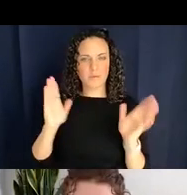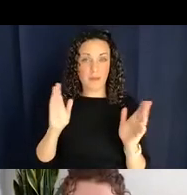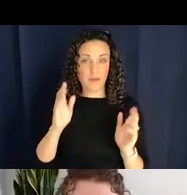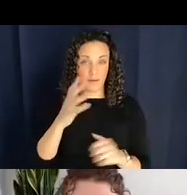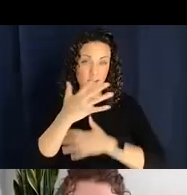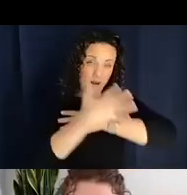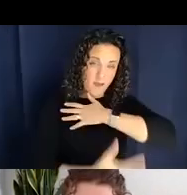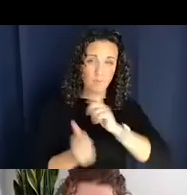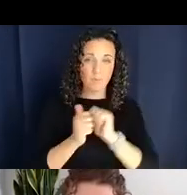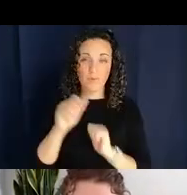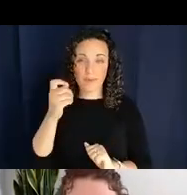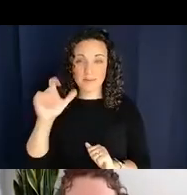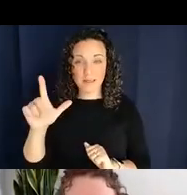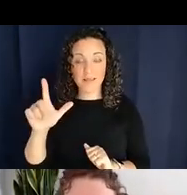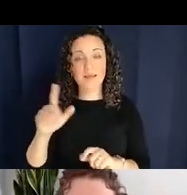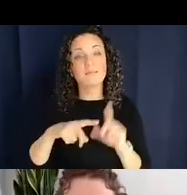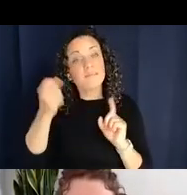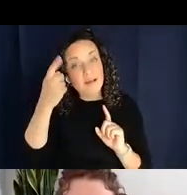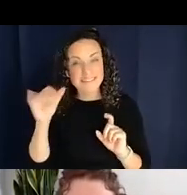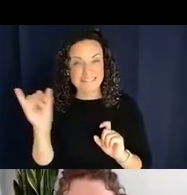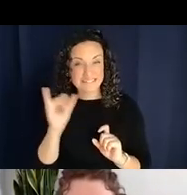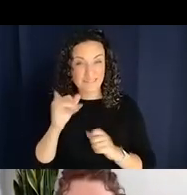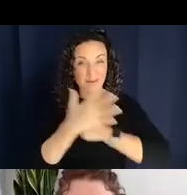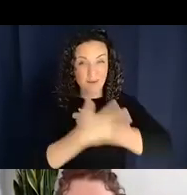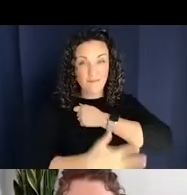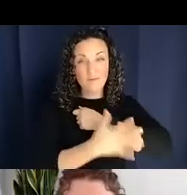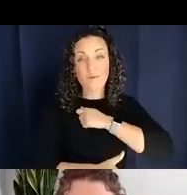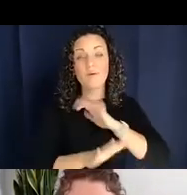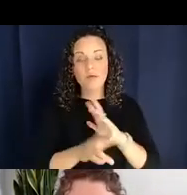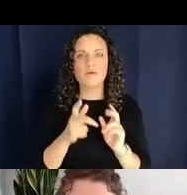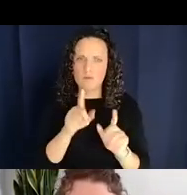see, like Navajo, there are actually also a lot of other kinds of things going on here